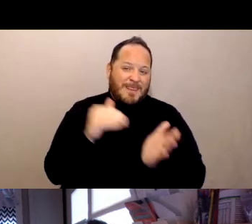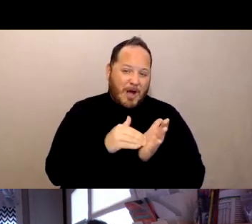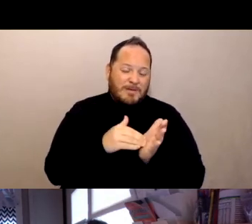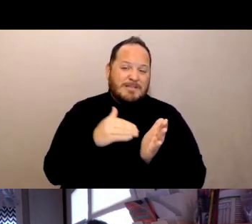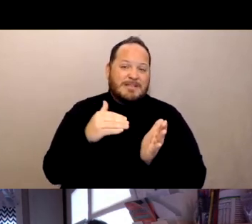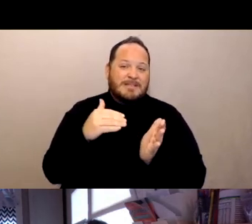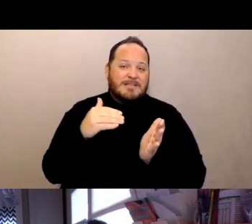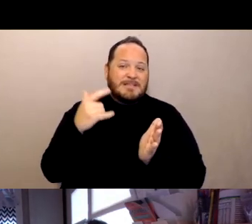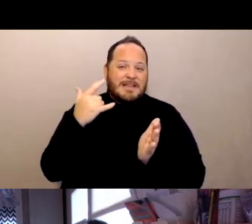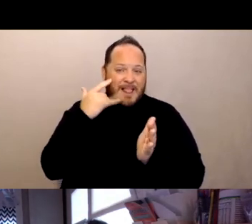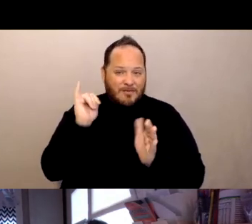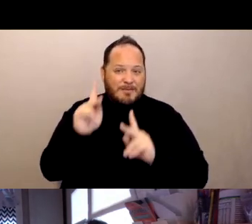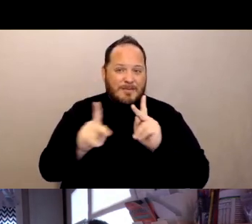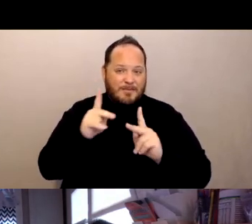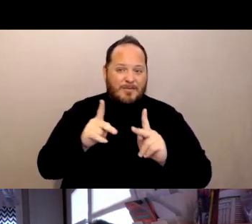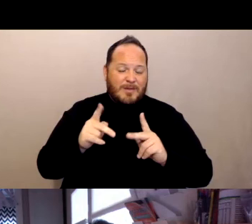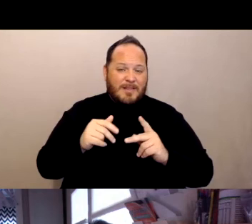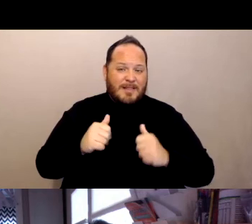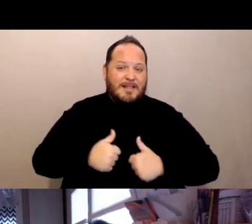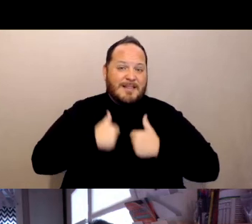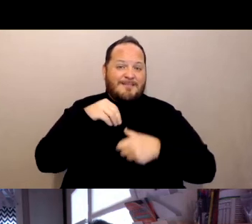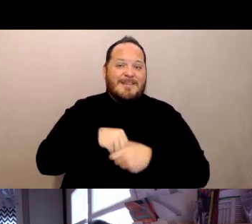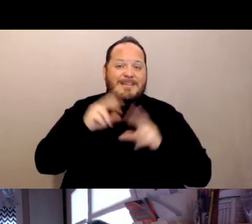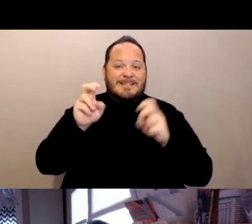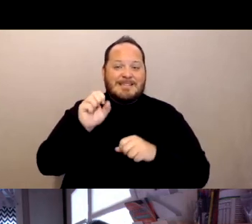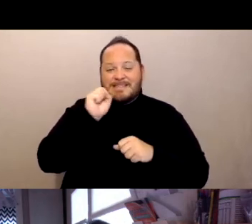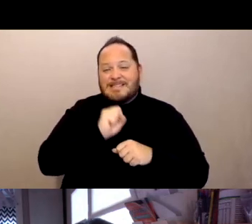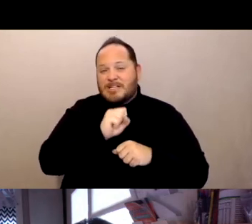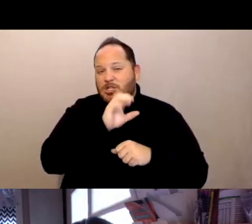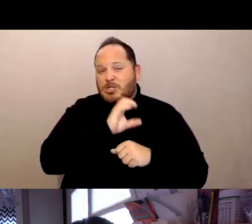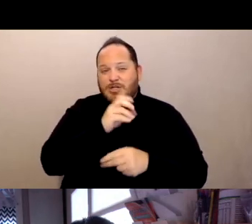in a senior care assisted living residential care facilities